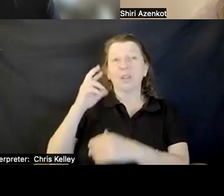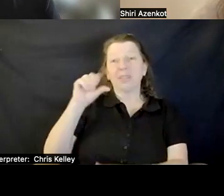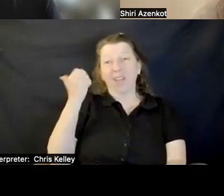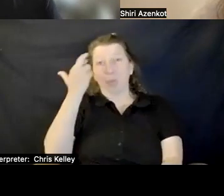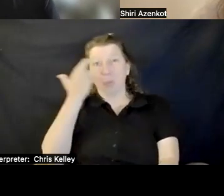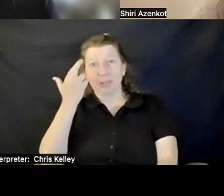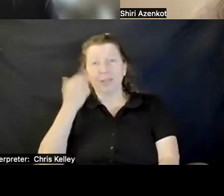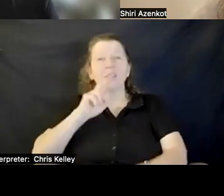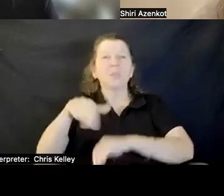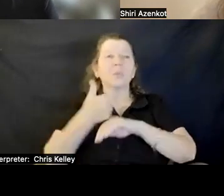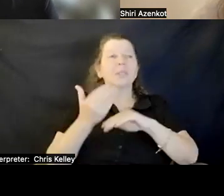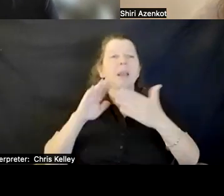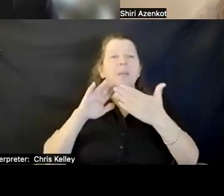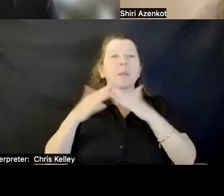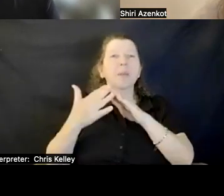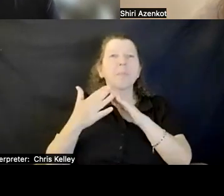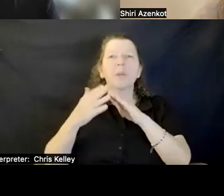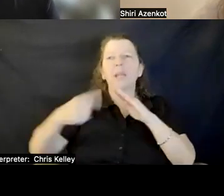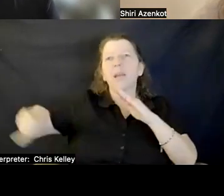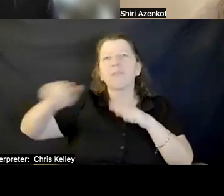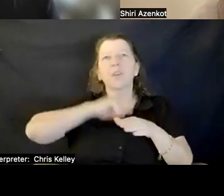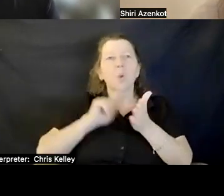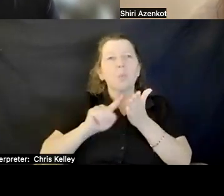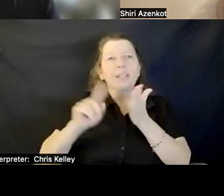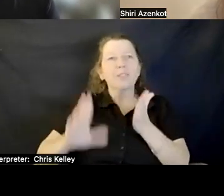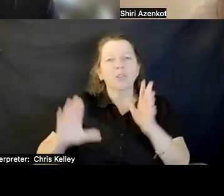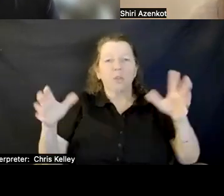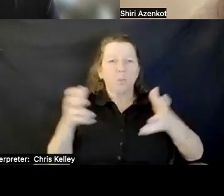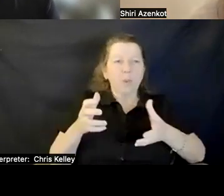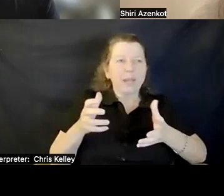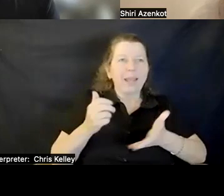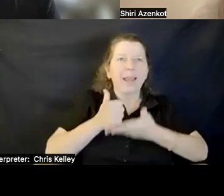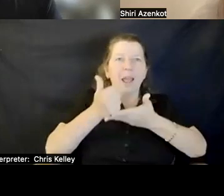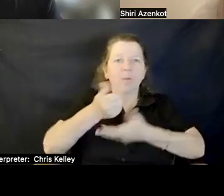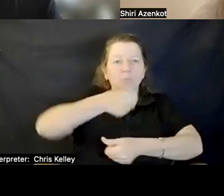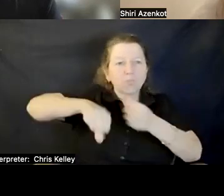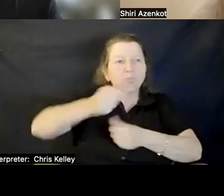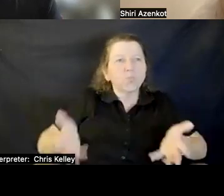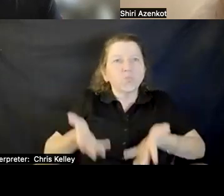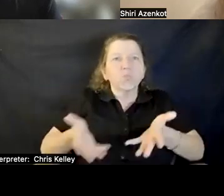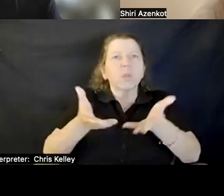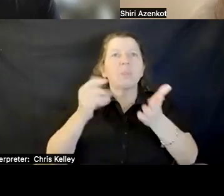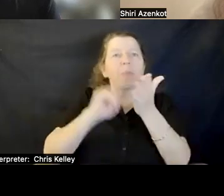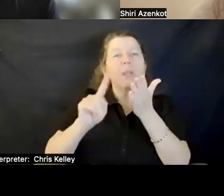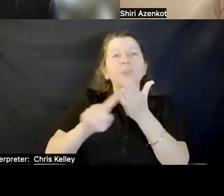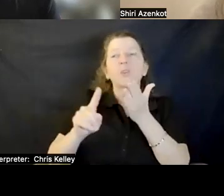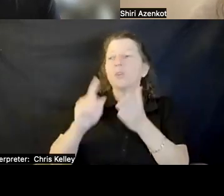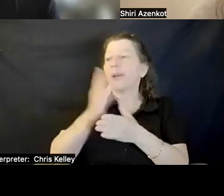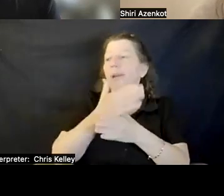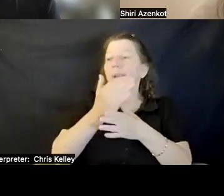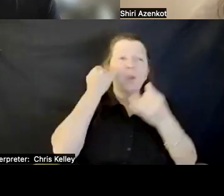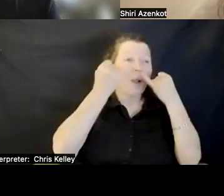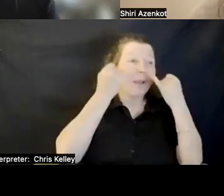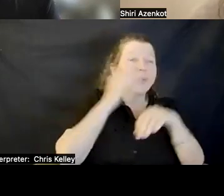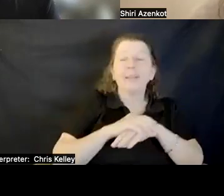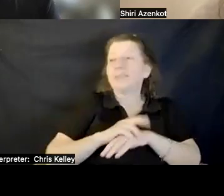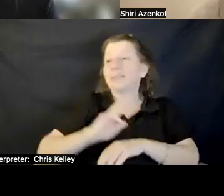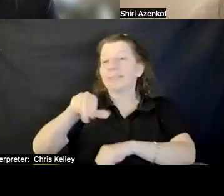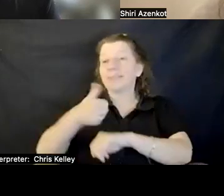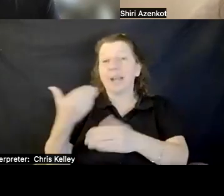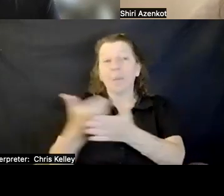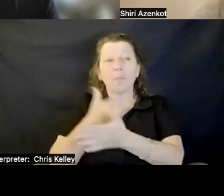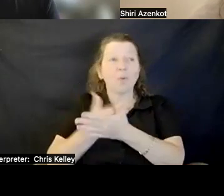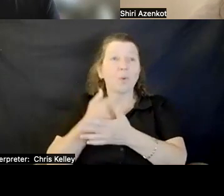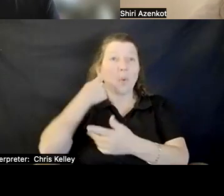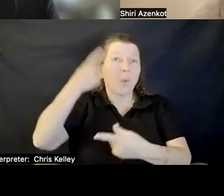in order to push this research forward and help form new collaborations and we have other ideas